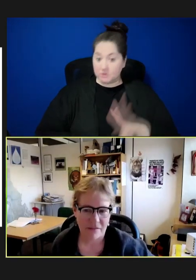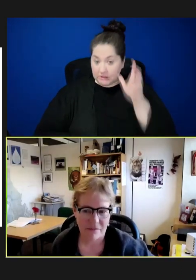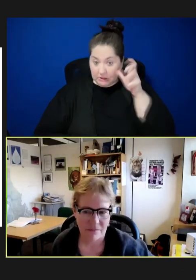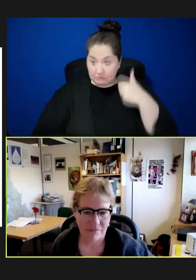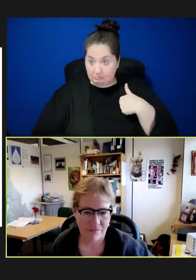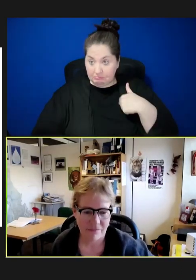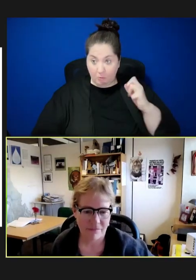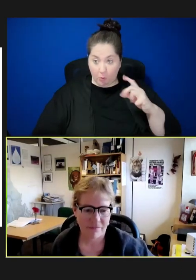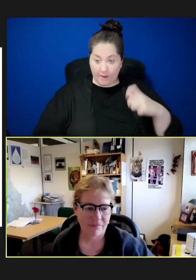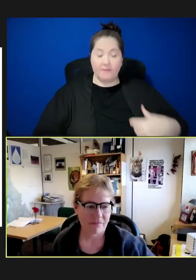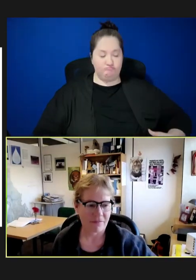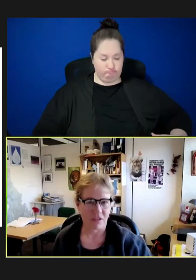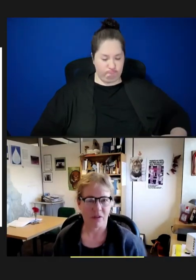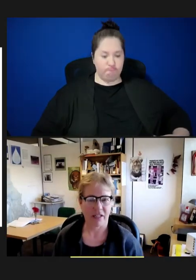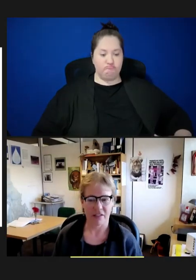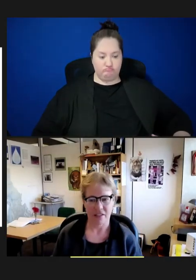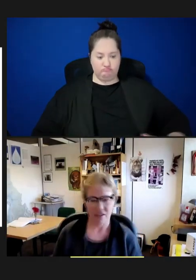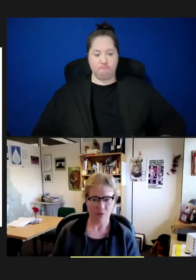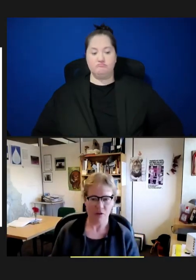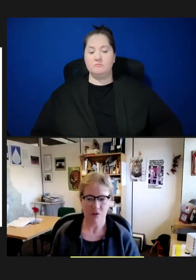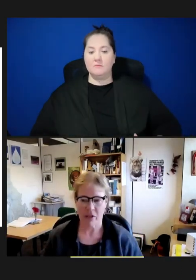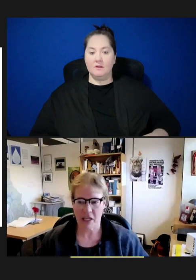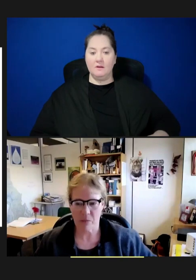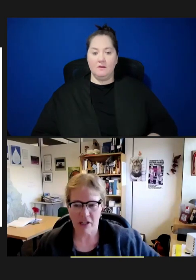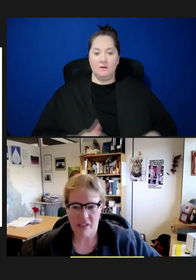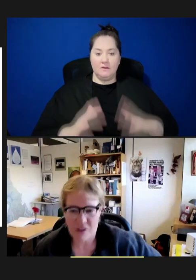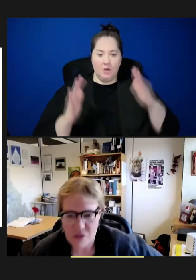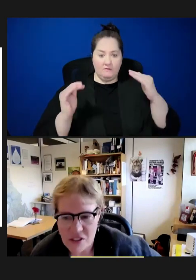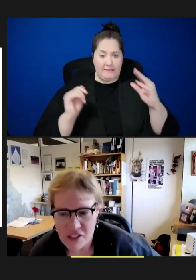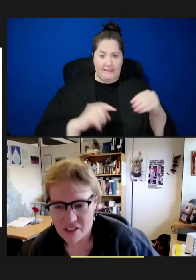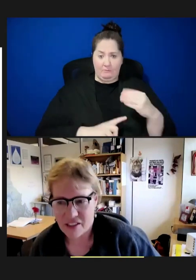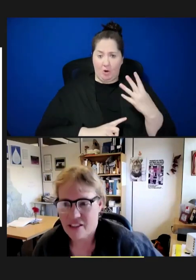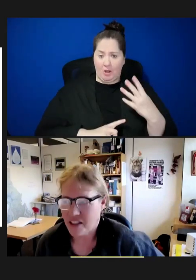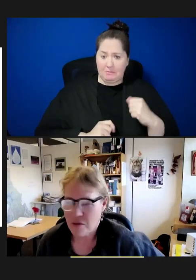Robert Hopkins, Jr.: You are loud and clear. Christine Hahn: Great. And hopefully, I've turned my camera on. I don't see it yet,